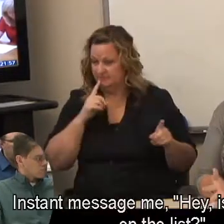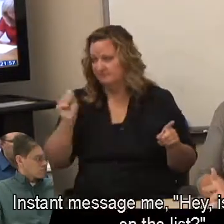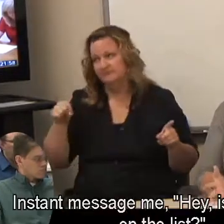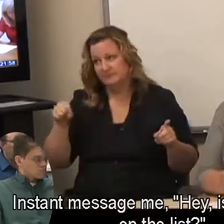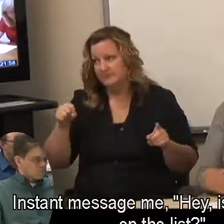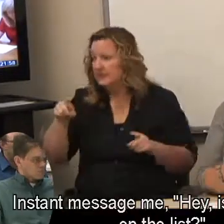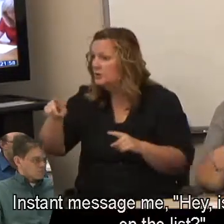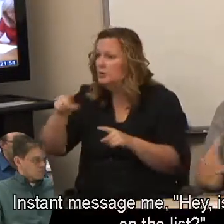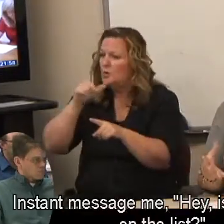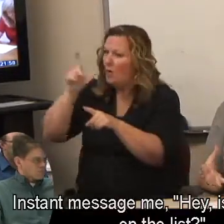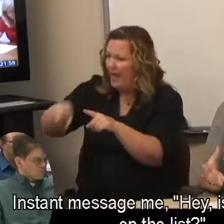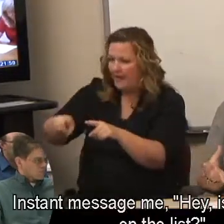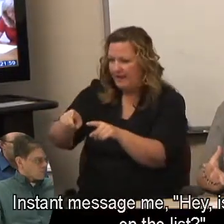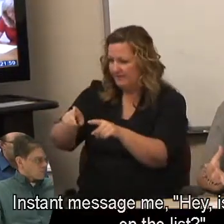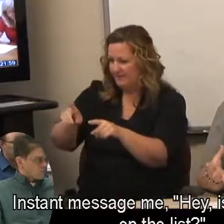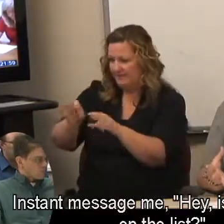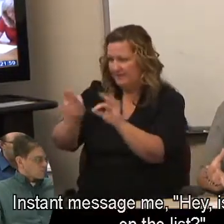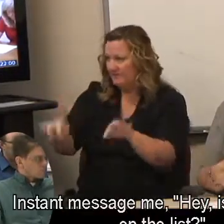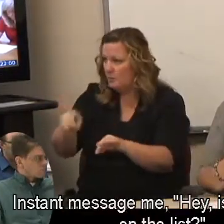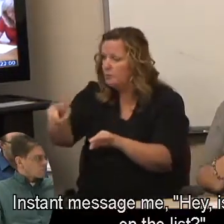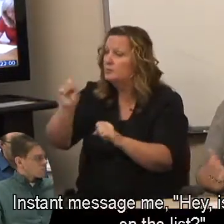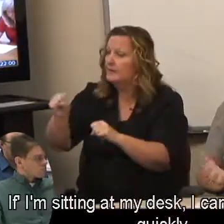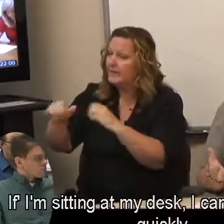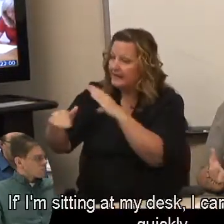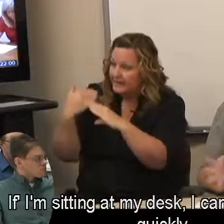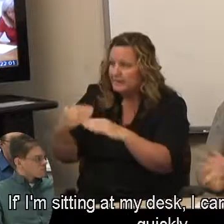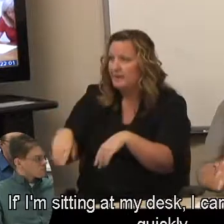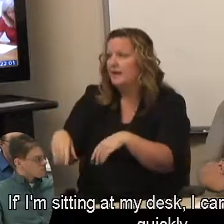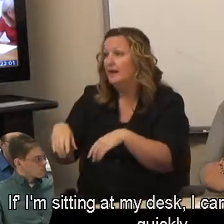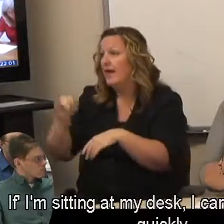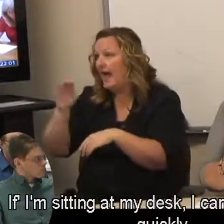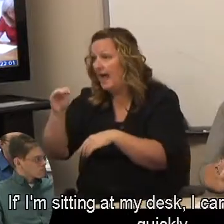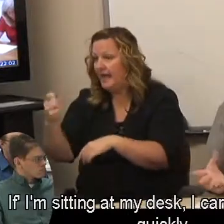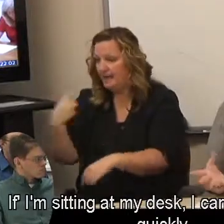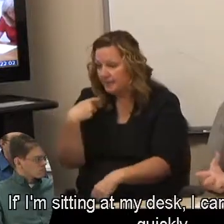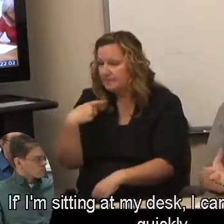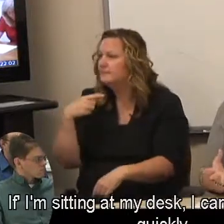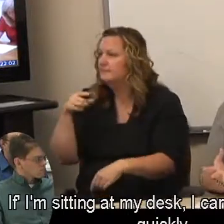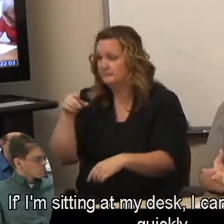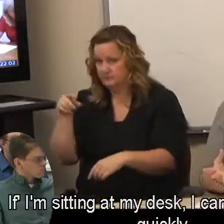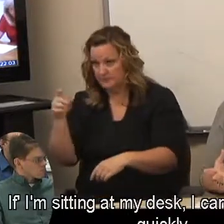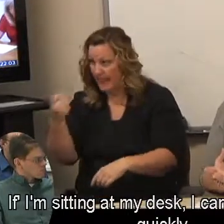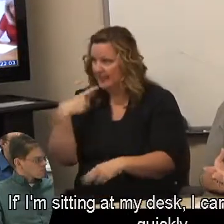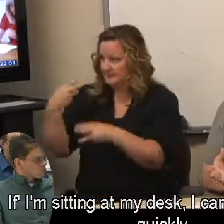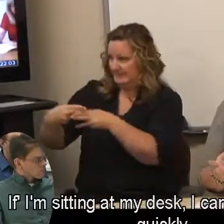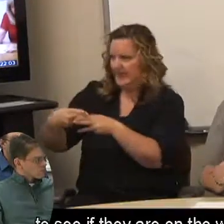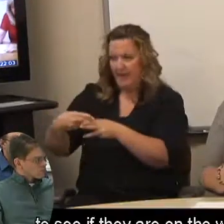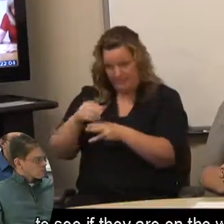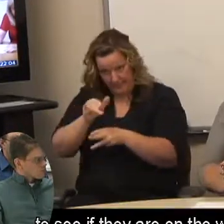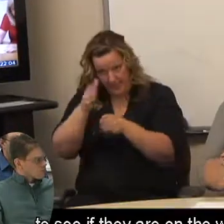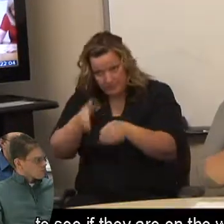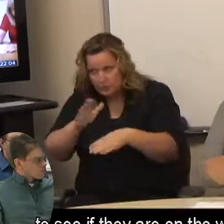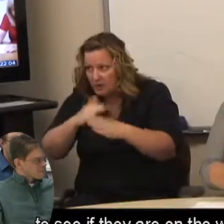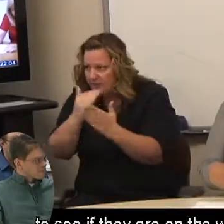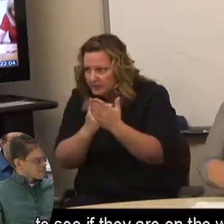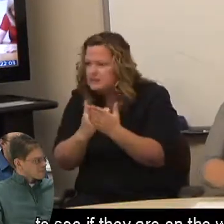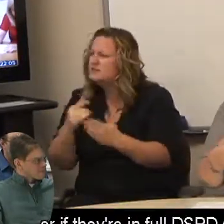Instant message me, "Hey, is this person on the list?" If' I'm sitting at my desk, I can check really quickly to see if they are on the waiting list